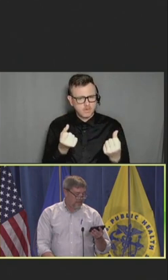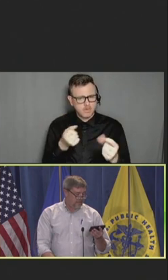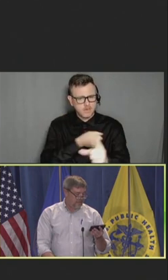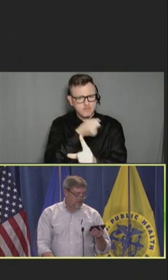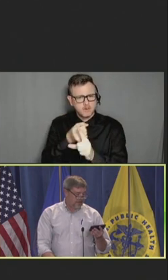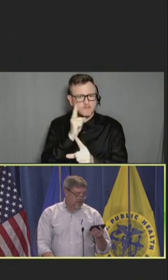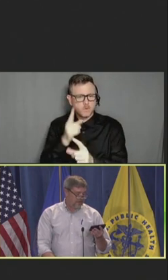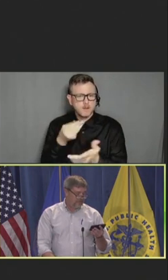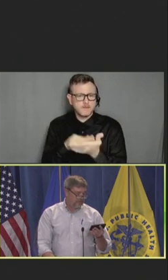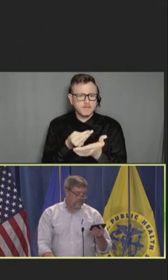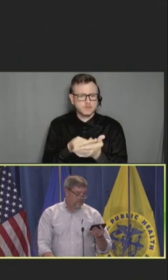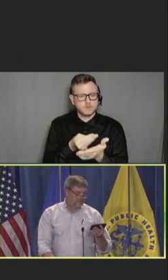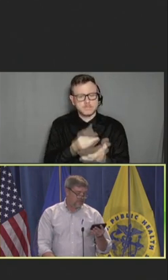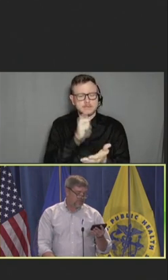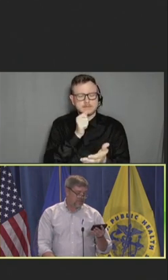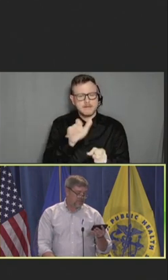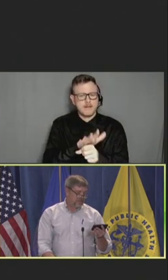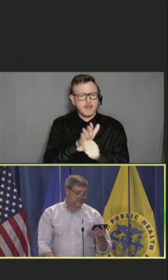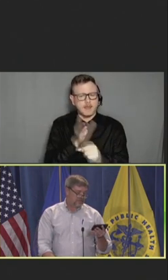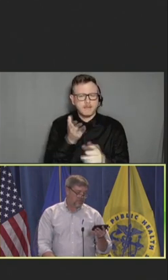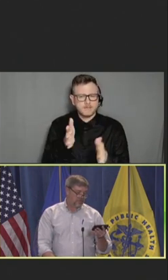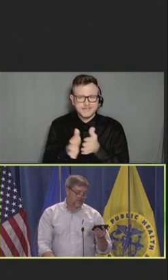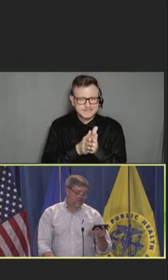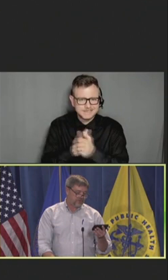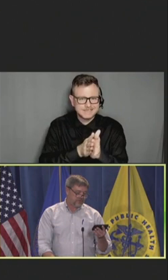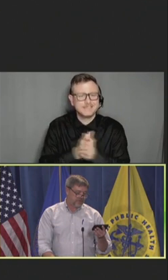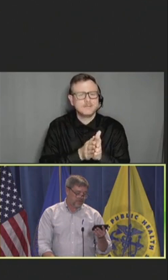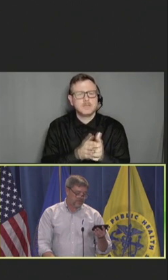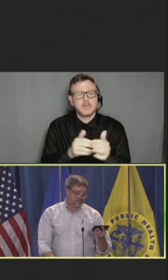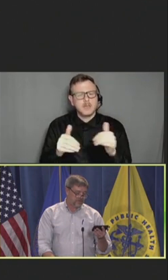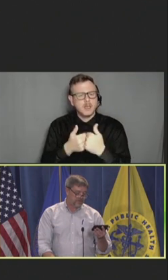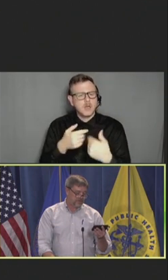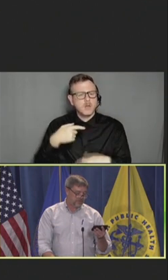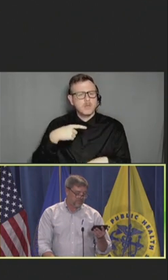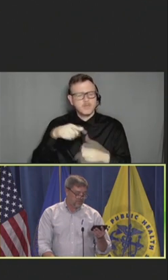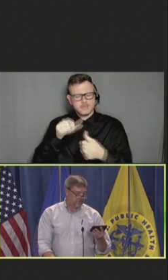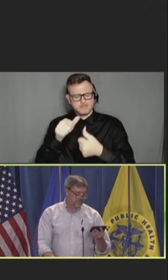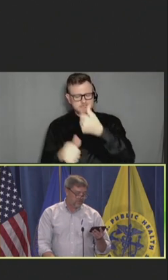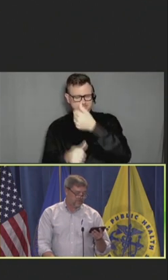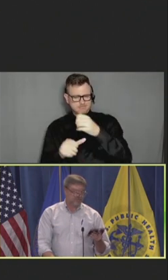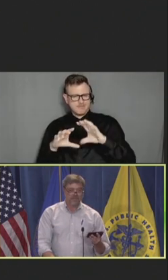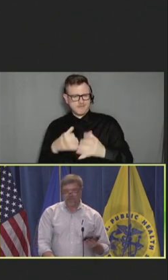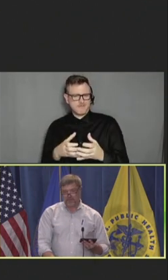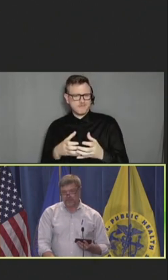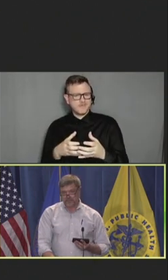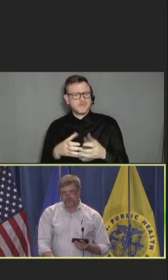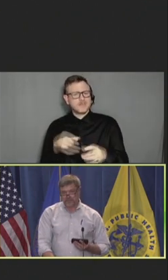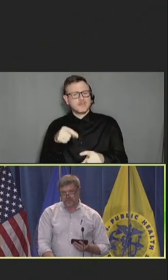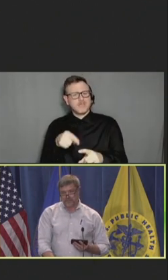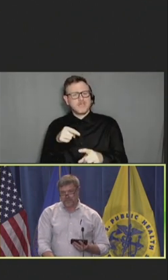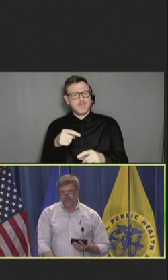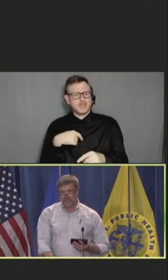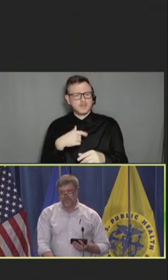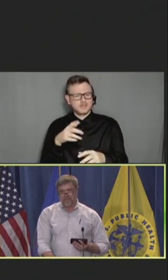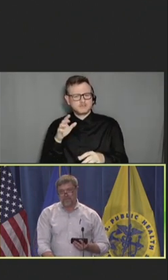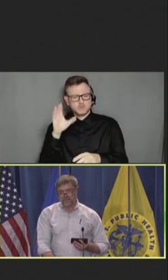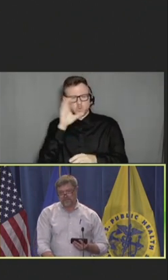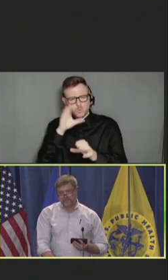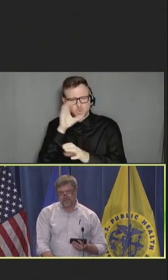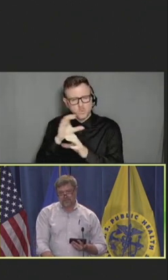And how would the subcommittee explore various challenges in improving existing vaccines?" Any thoughts?